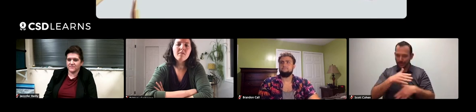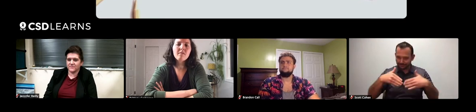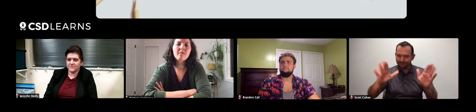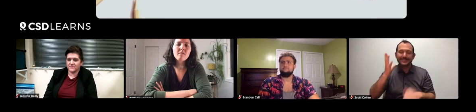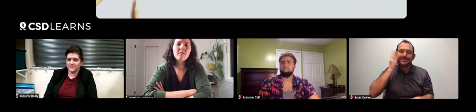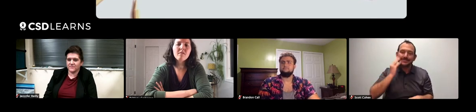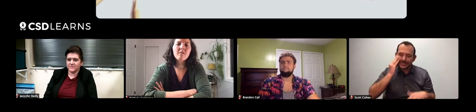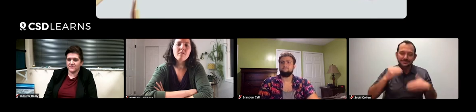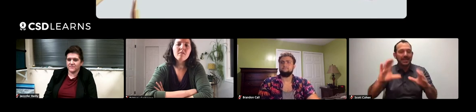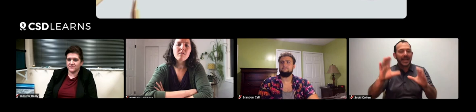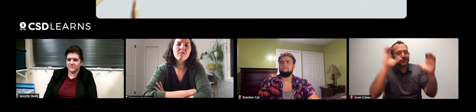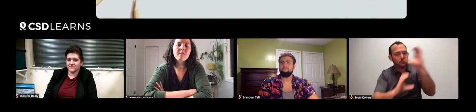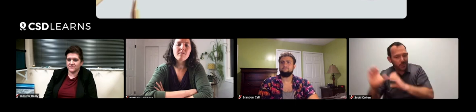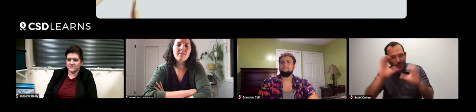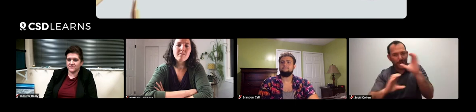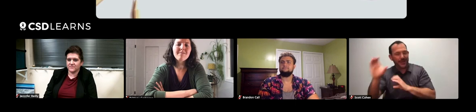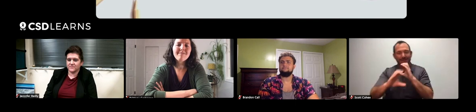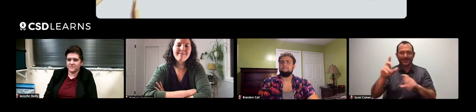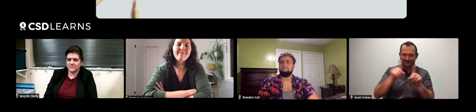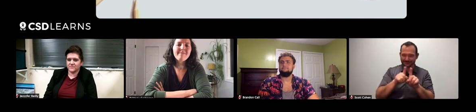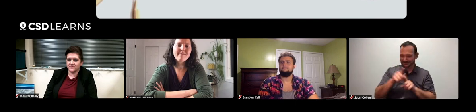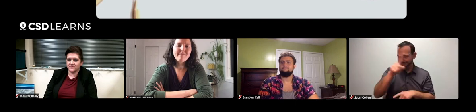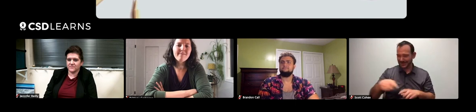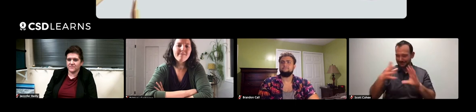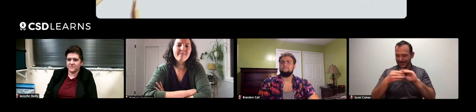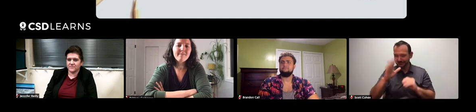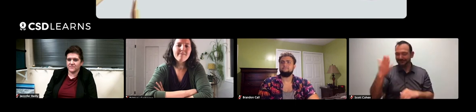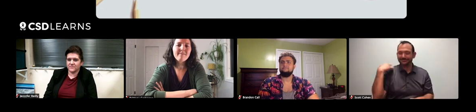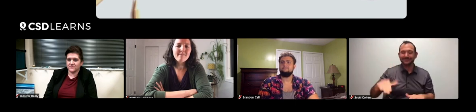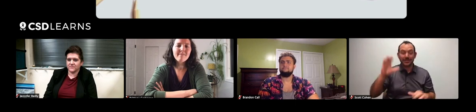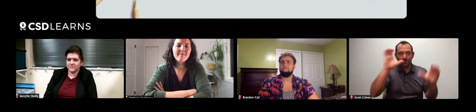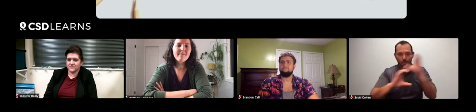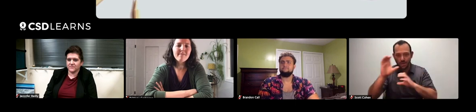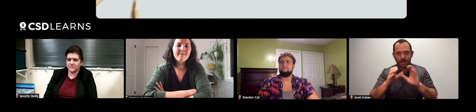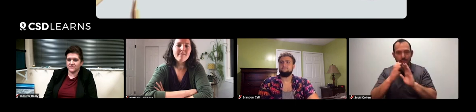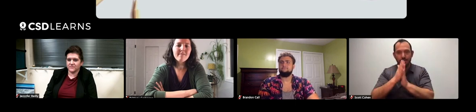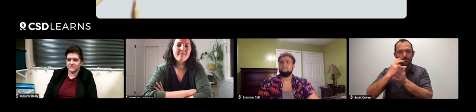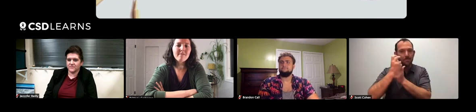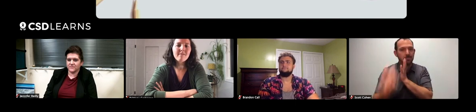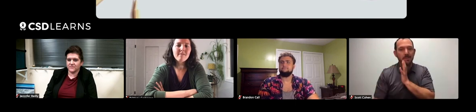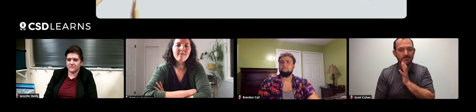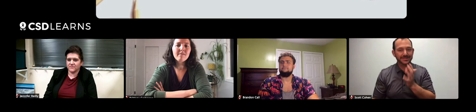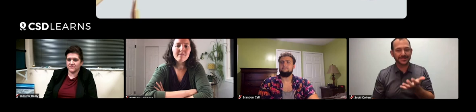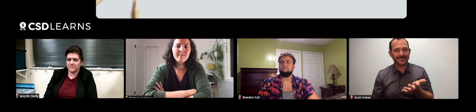The primary thing is for our students to explore. Like you mentioned, most of you said you were interested